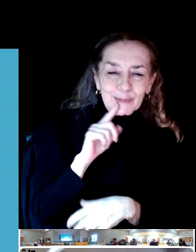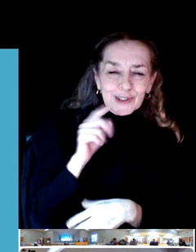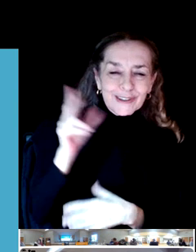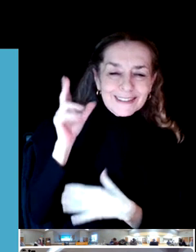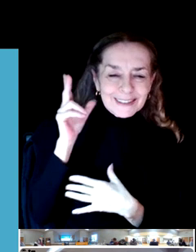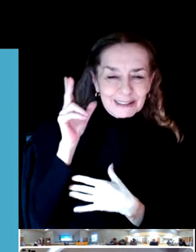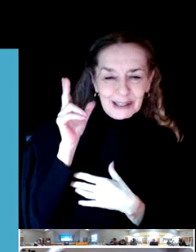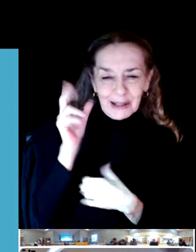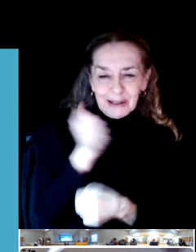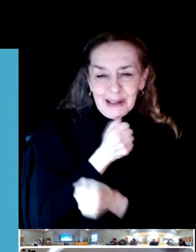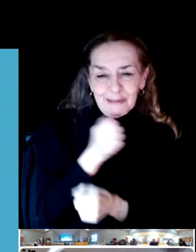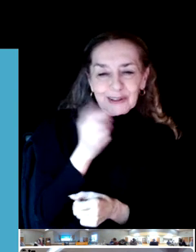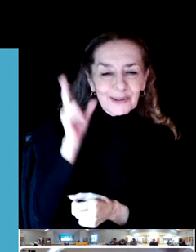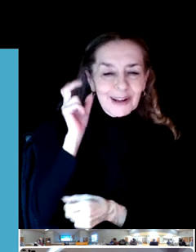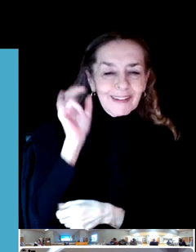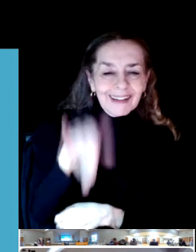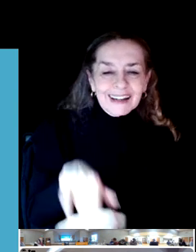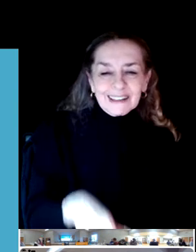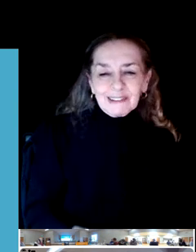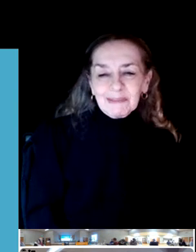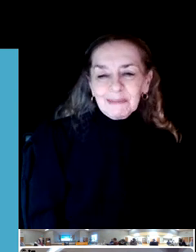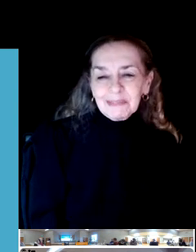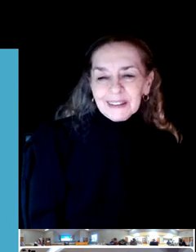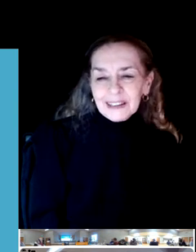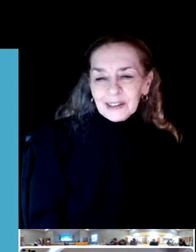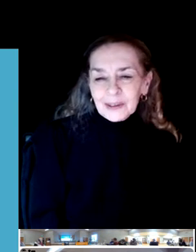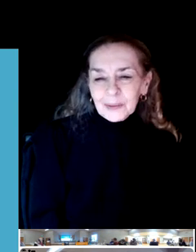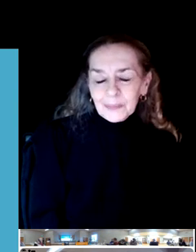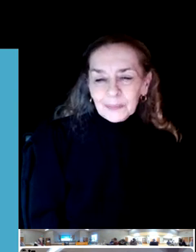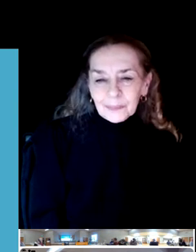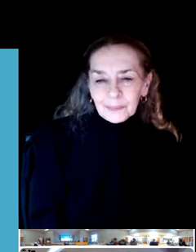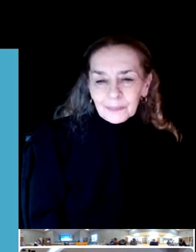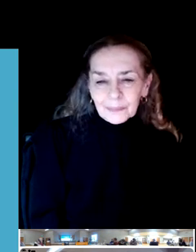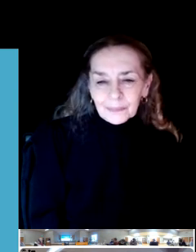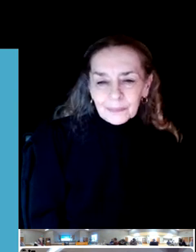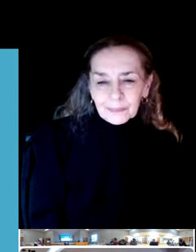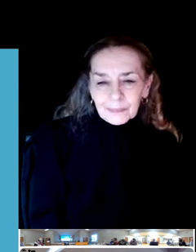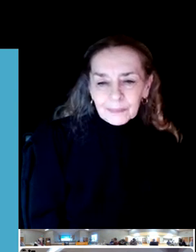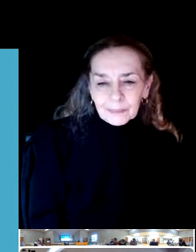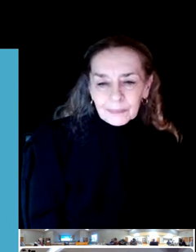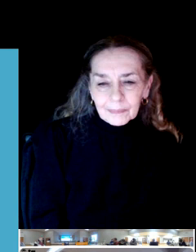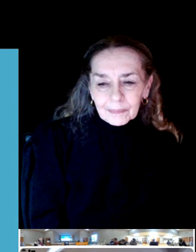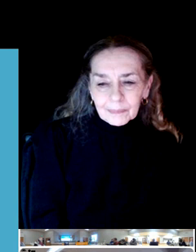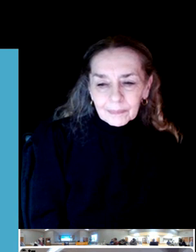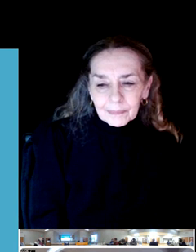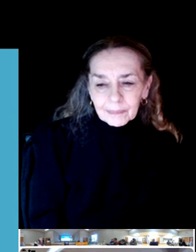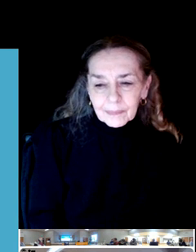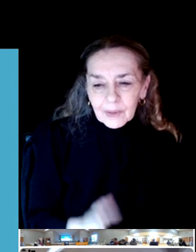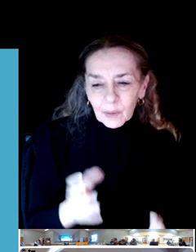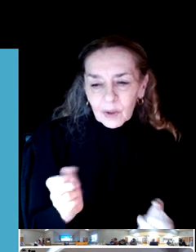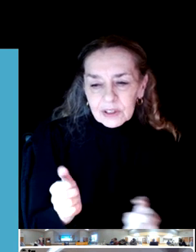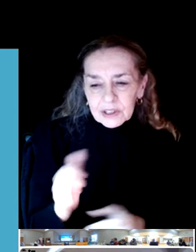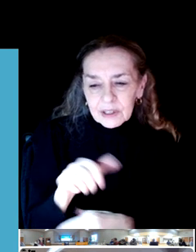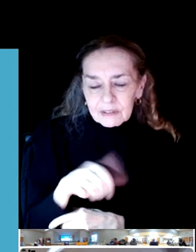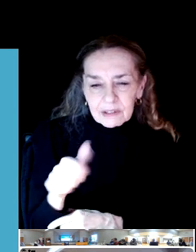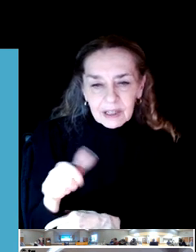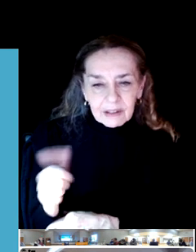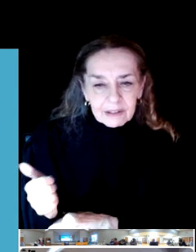I'm going to give it just another quick moment to see if any other questions come through.